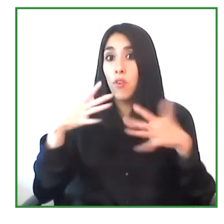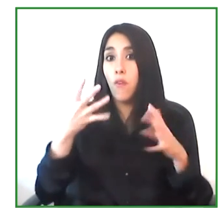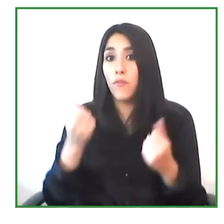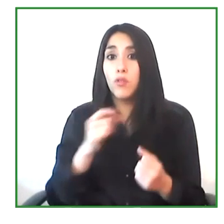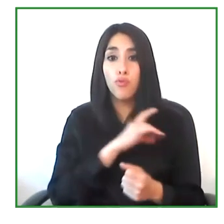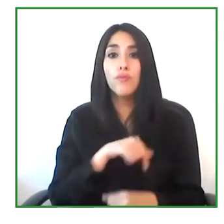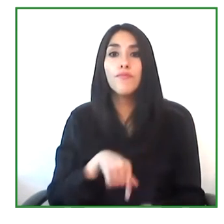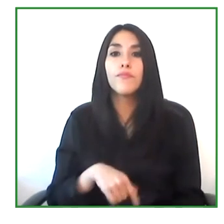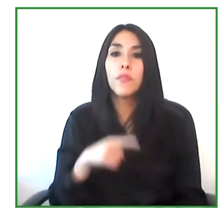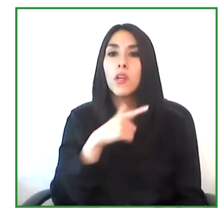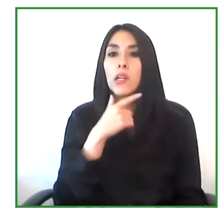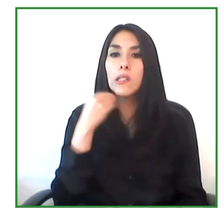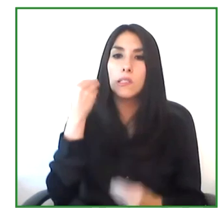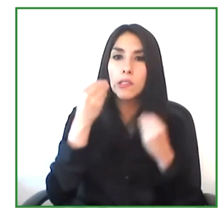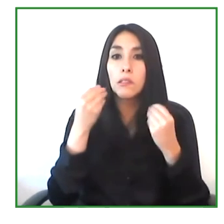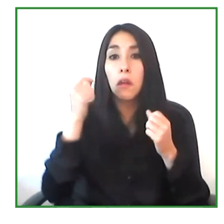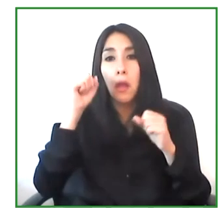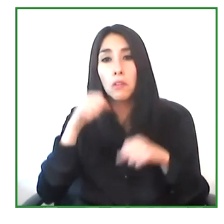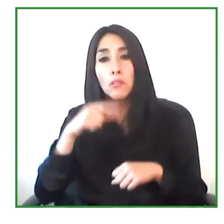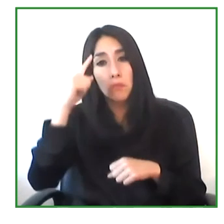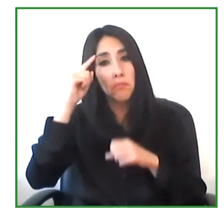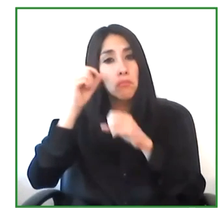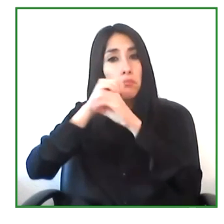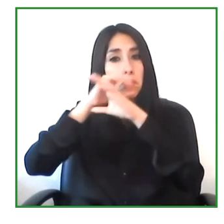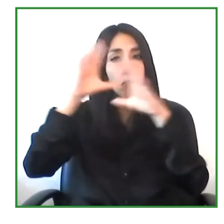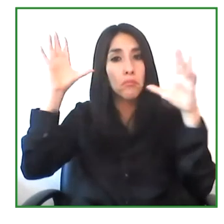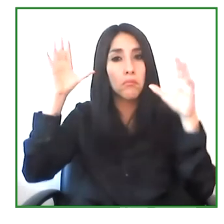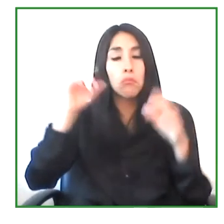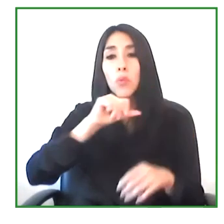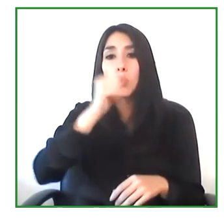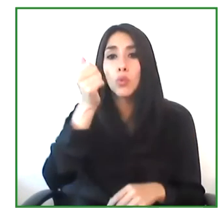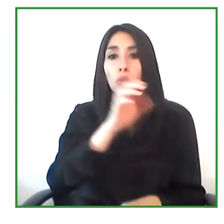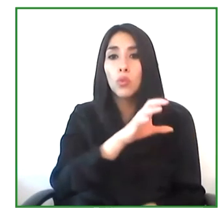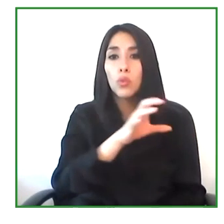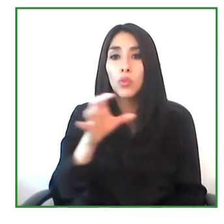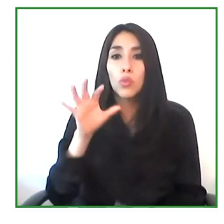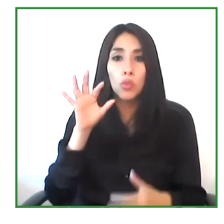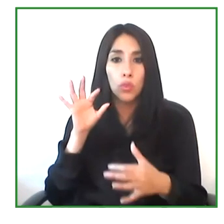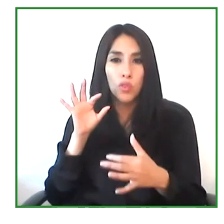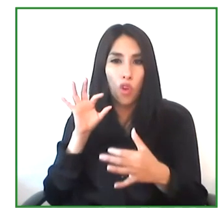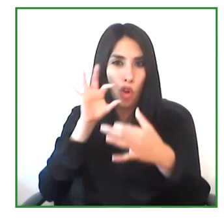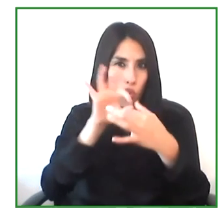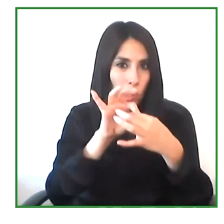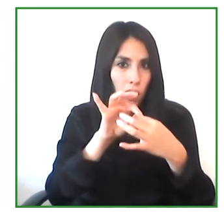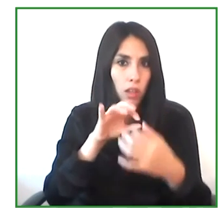to think about other countries in Latin America and around the world.